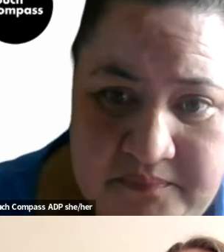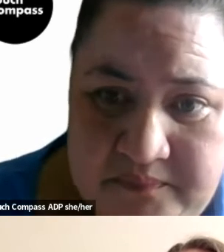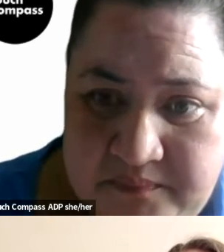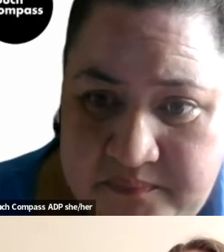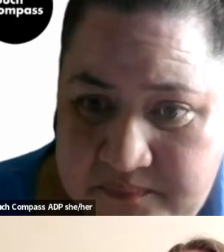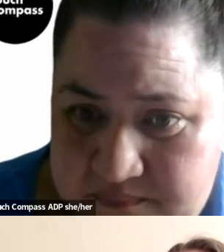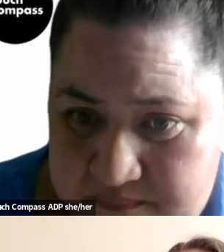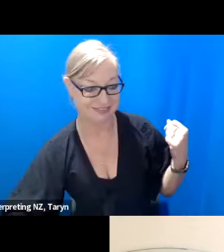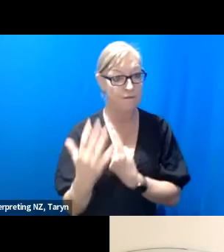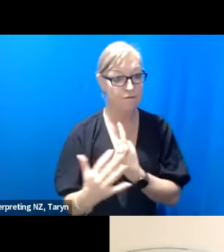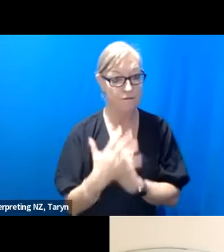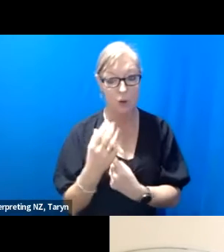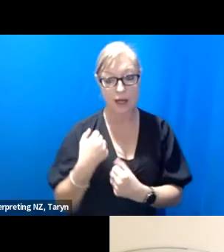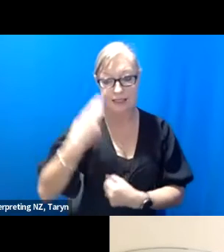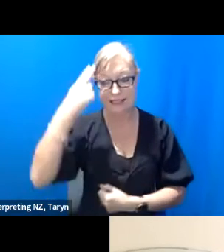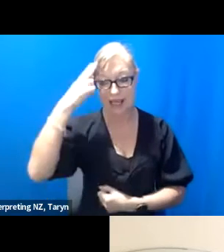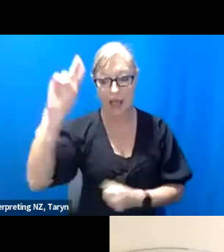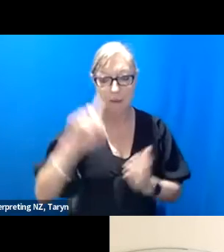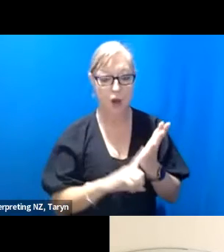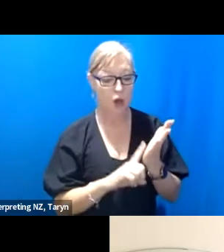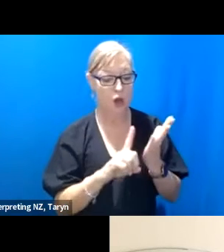Sorry just for the interpreters, thank you.